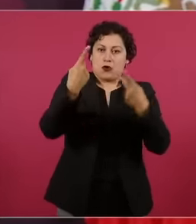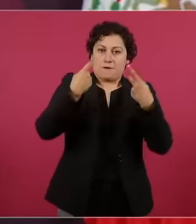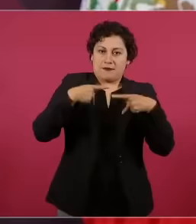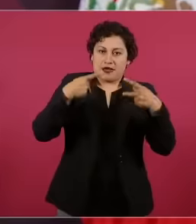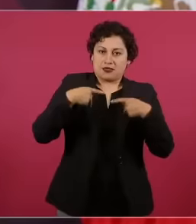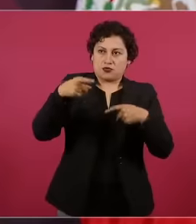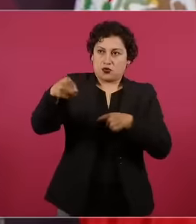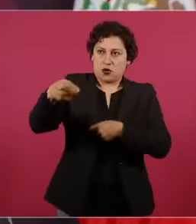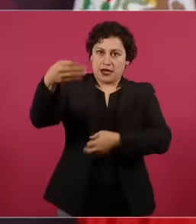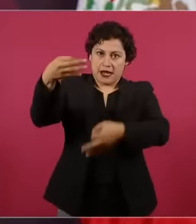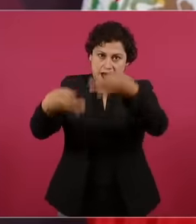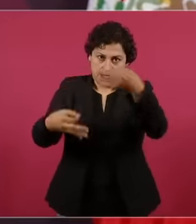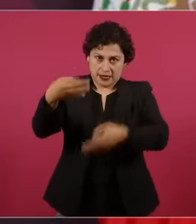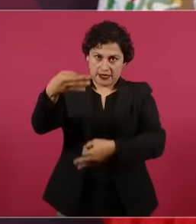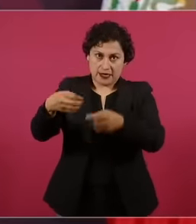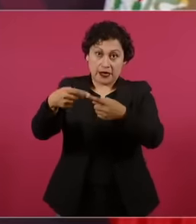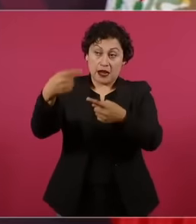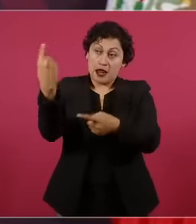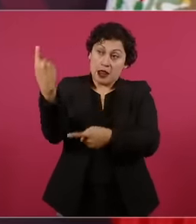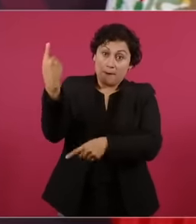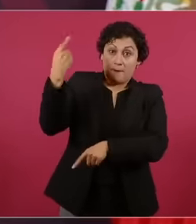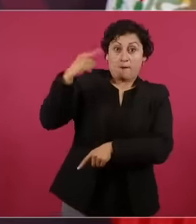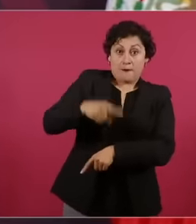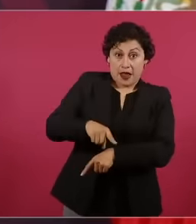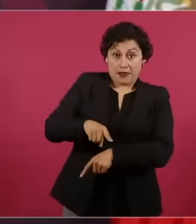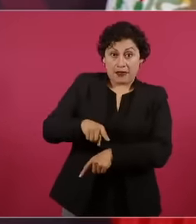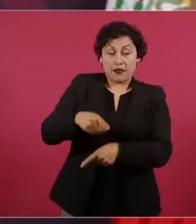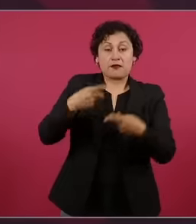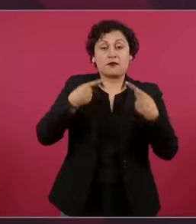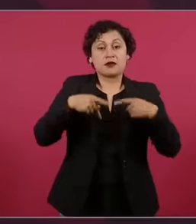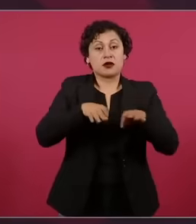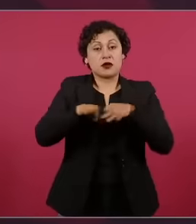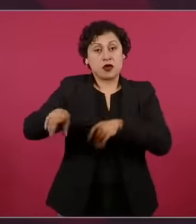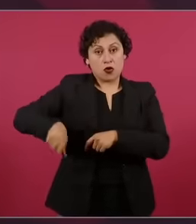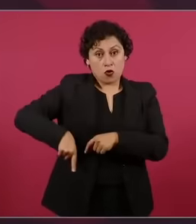pay, the official already